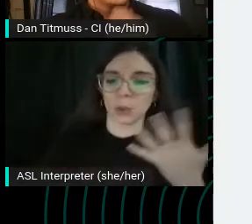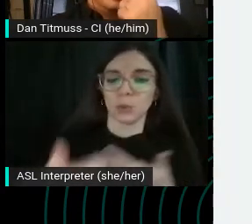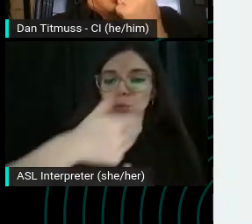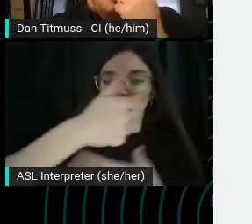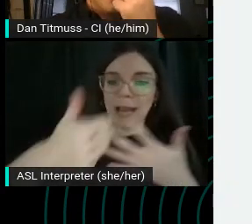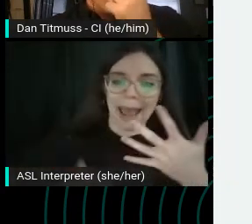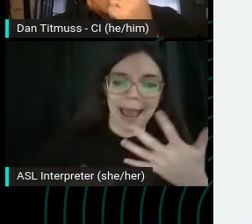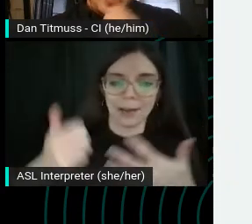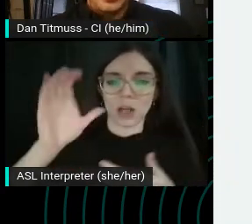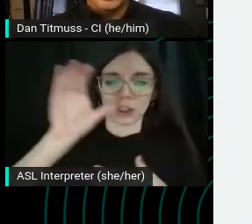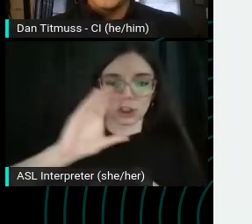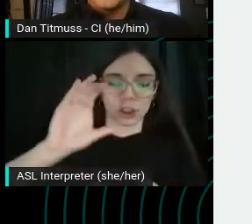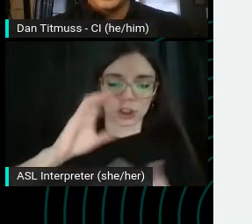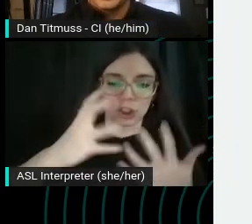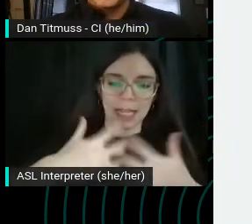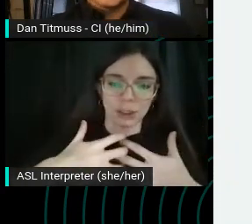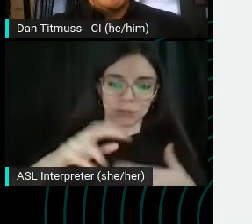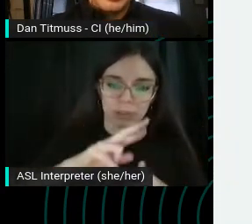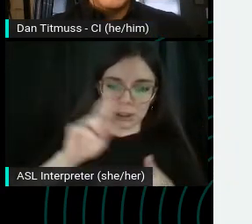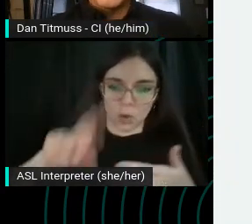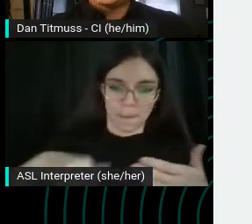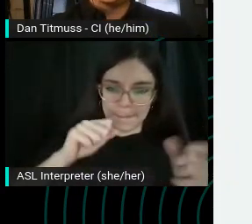search engine results page. Just a reminder here.